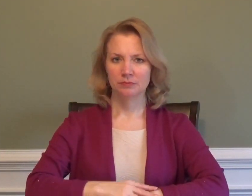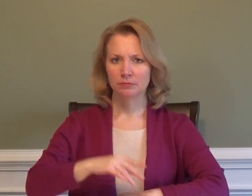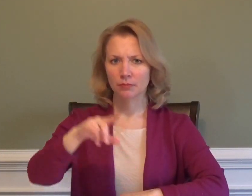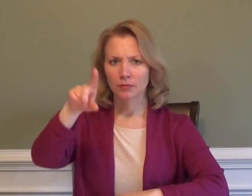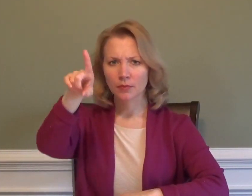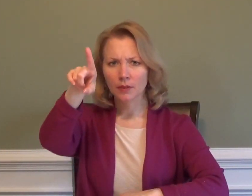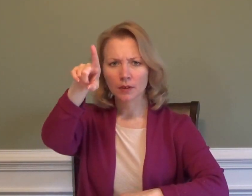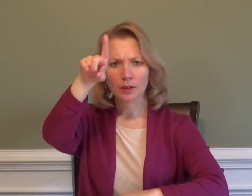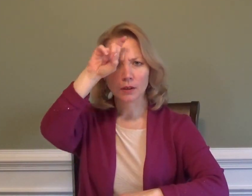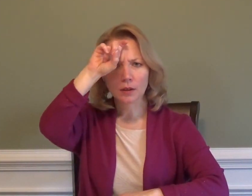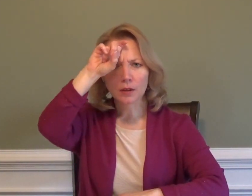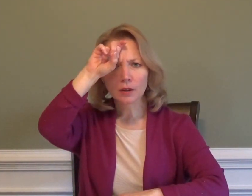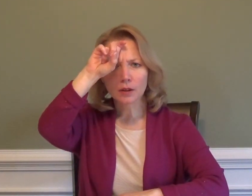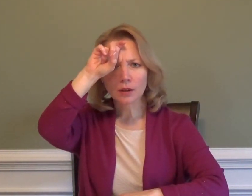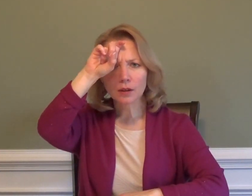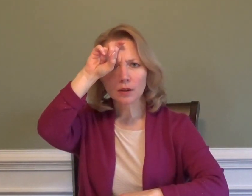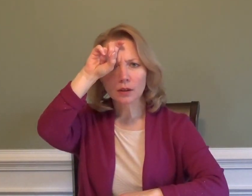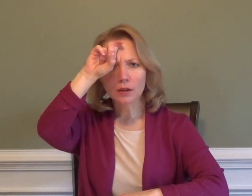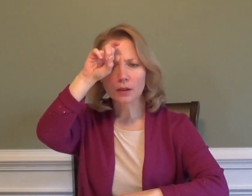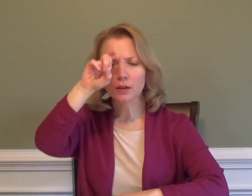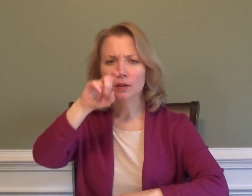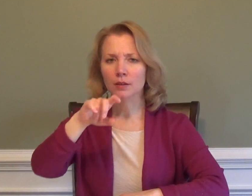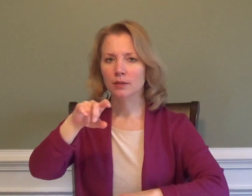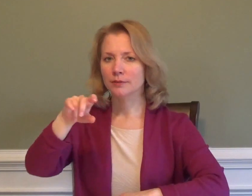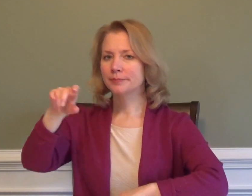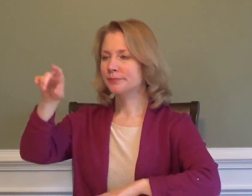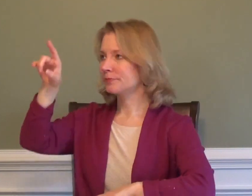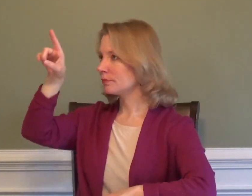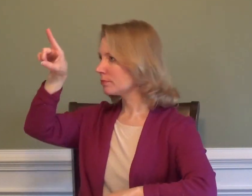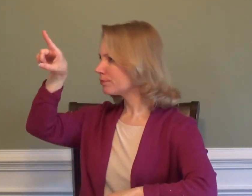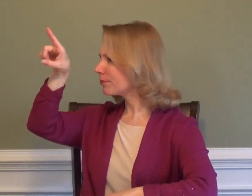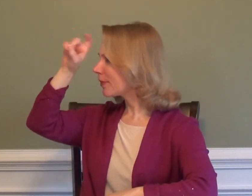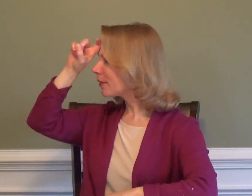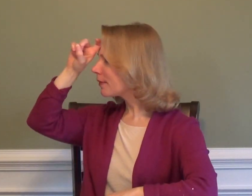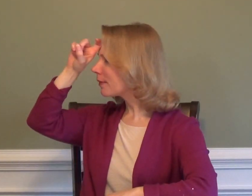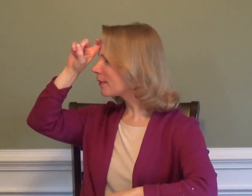PUZZLED